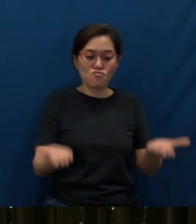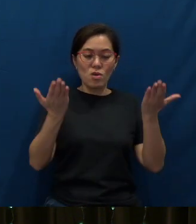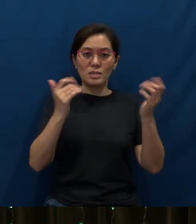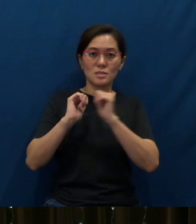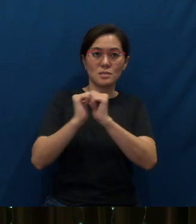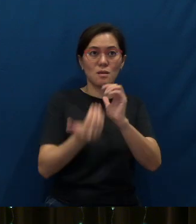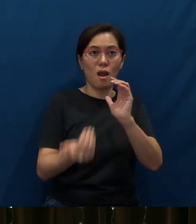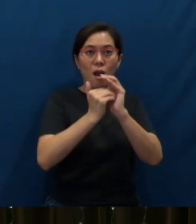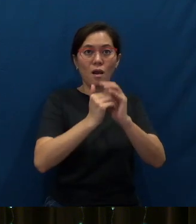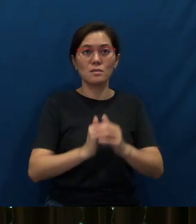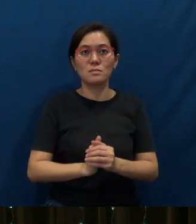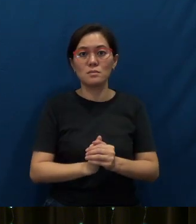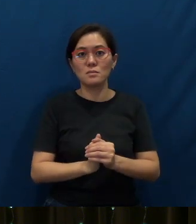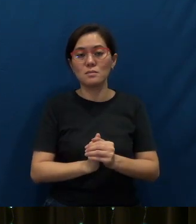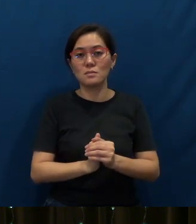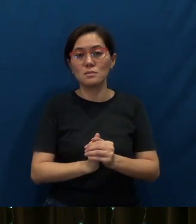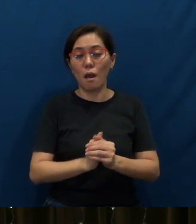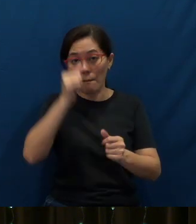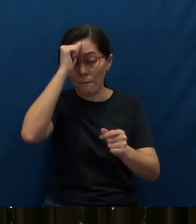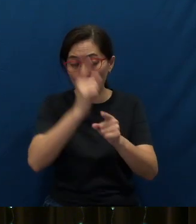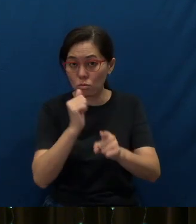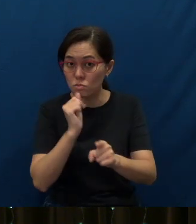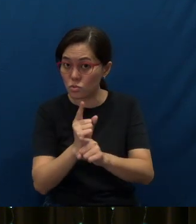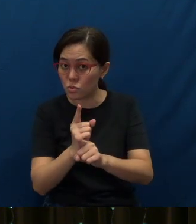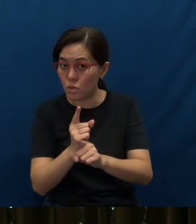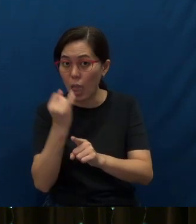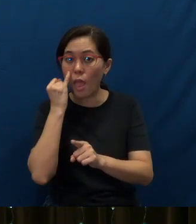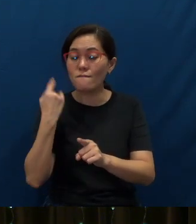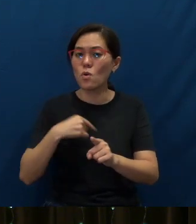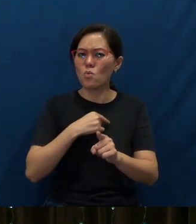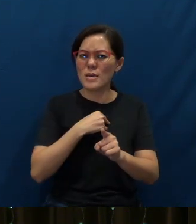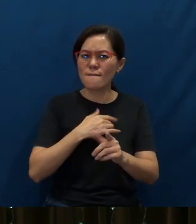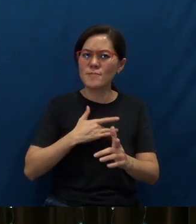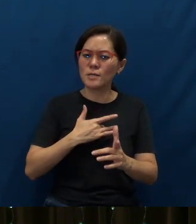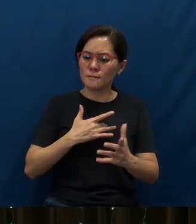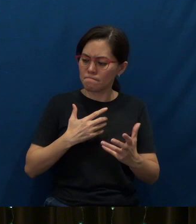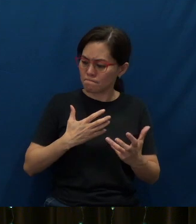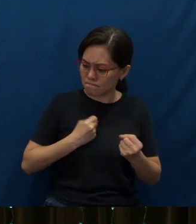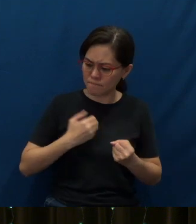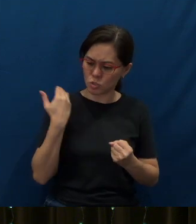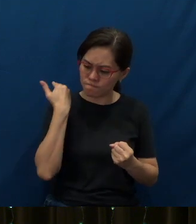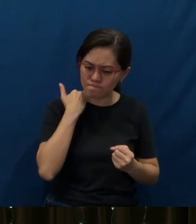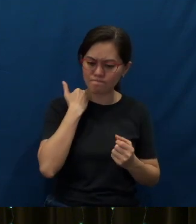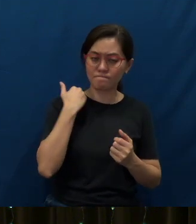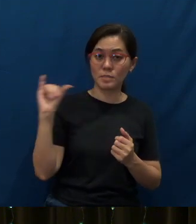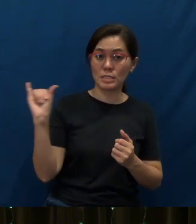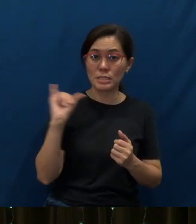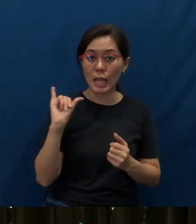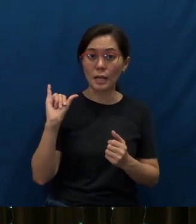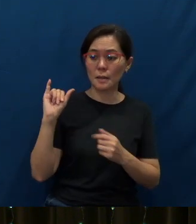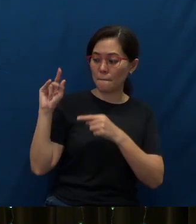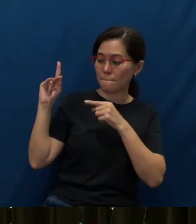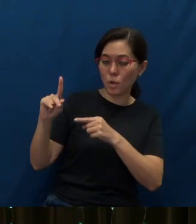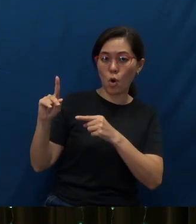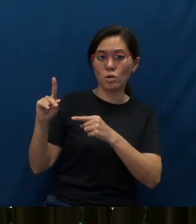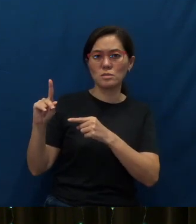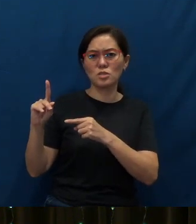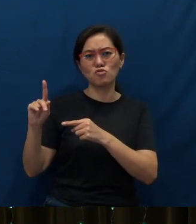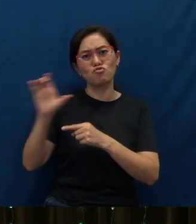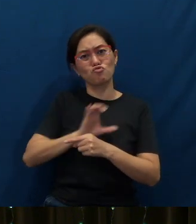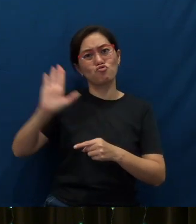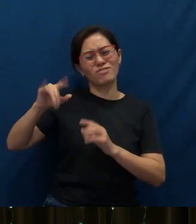Brothers and sisters, if we are compelled, like Paul, by the depth of Christ's love,